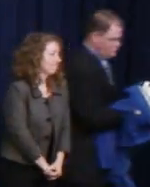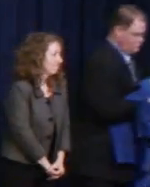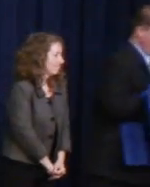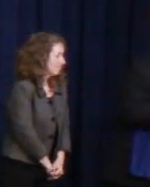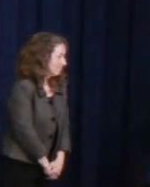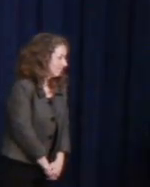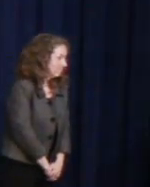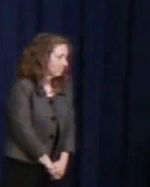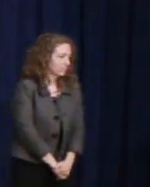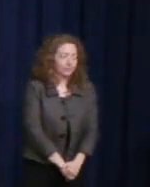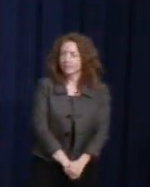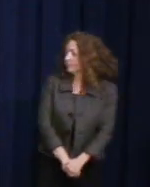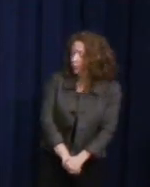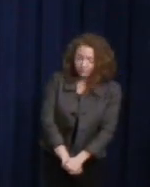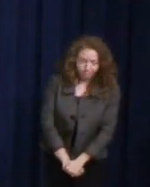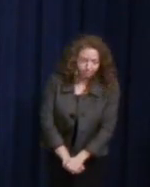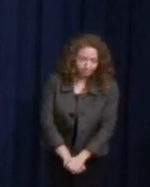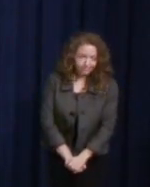Gatum Rogaban: In case you were wondering what was behind the blue drape, now you know.